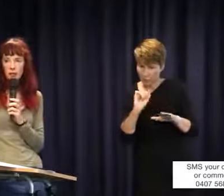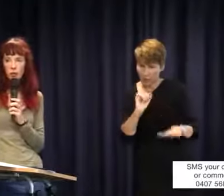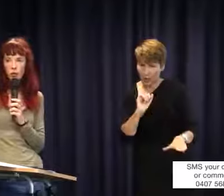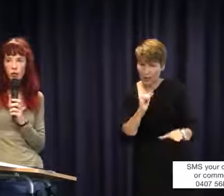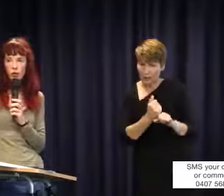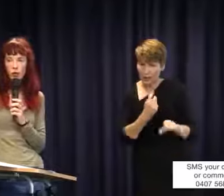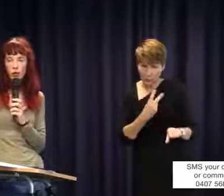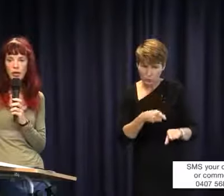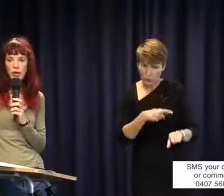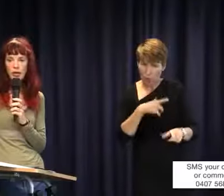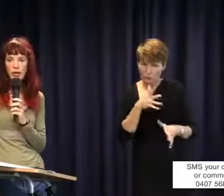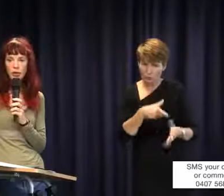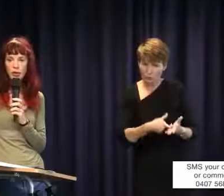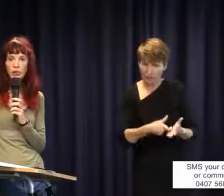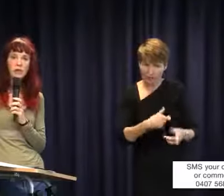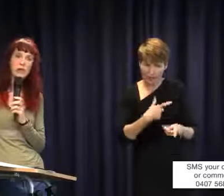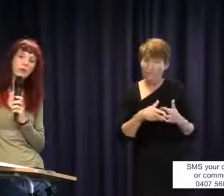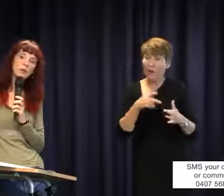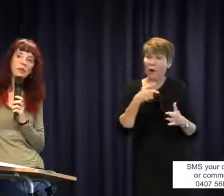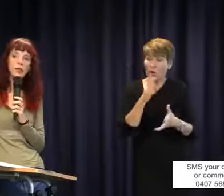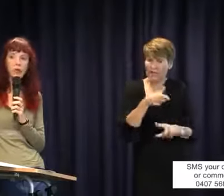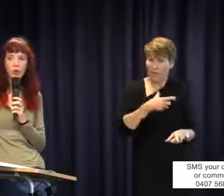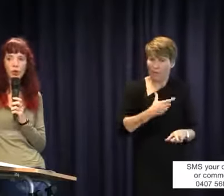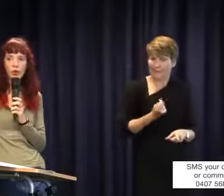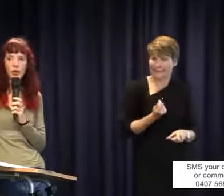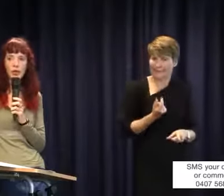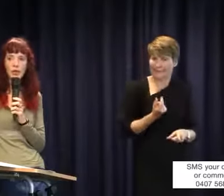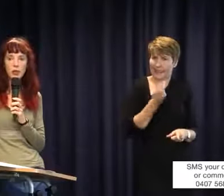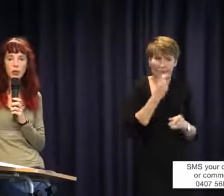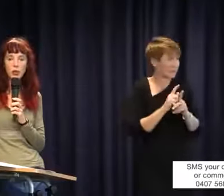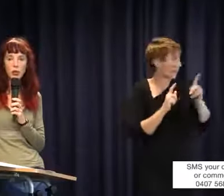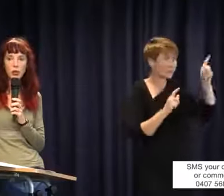for her to understand, well this is the same as the Tiahna Hurst case that I was talking